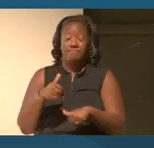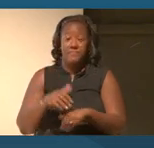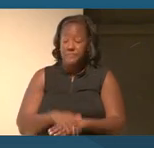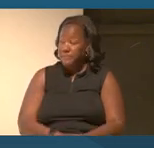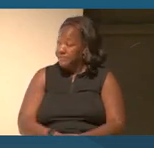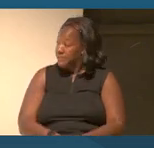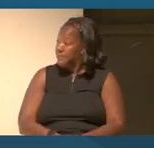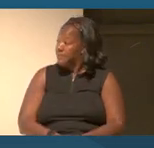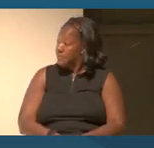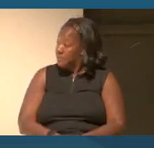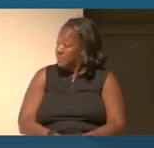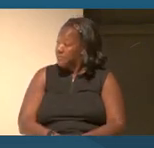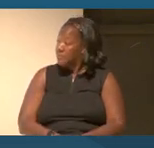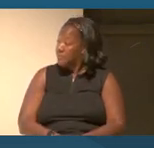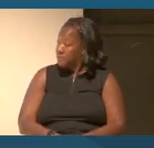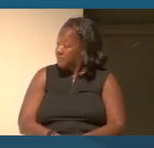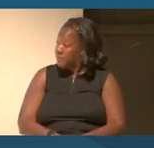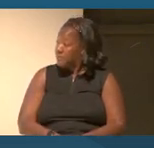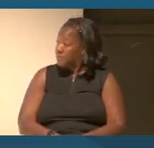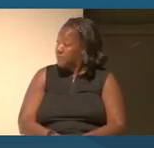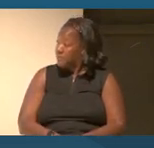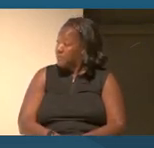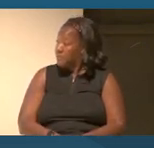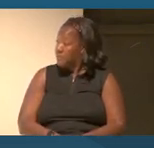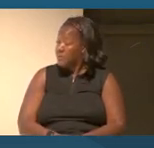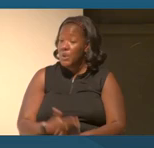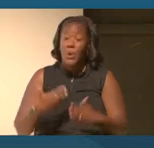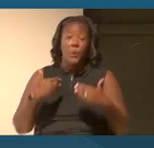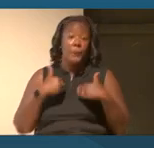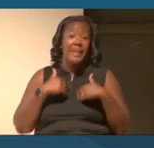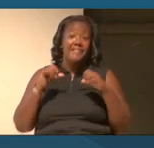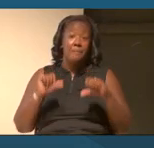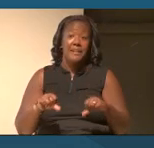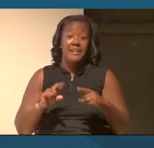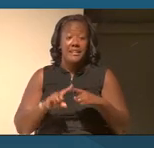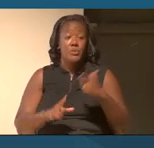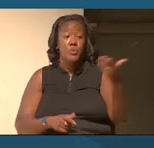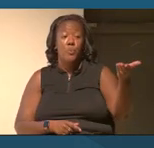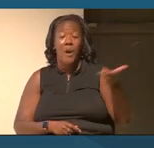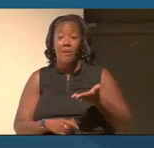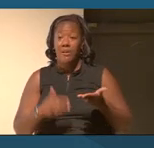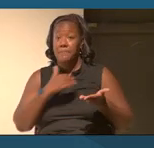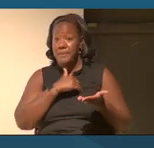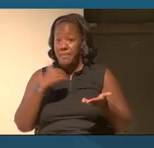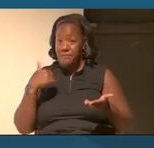Well, we did also have the ability to welcome the members of this Chinatown community to the museum.